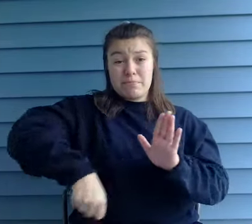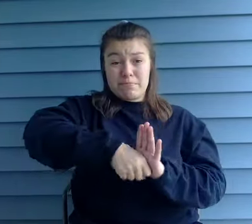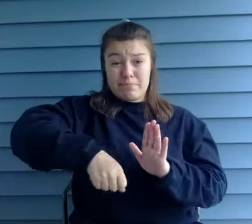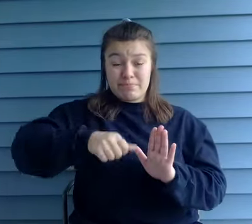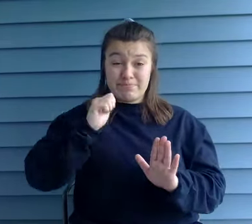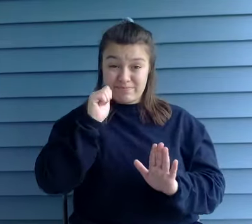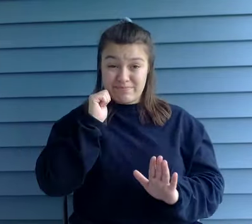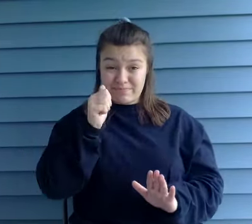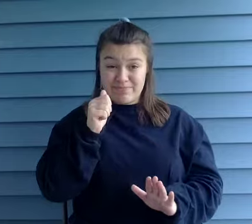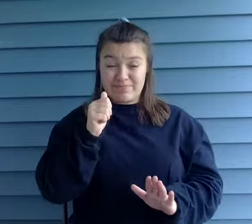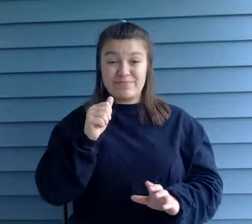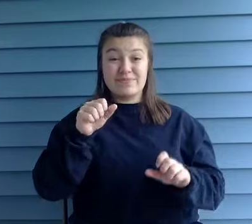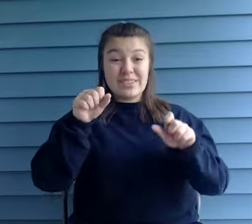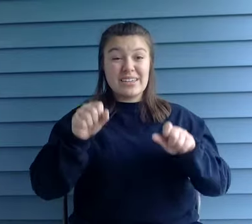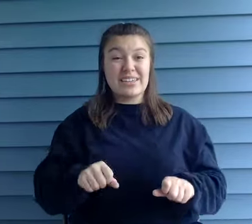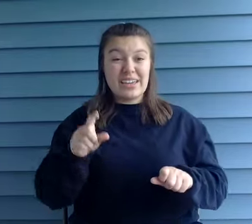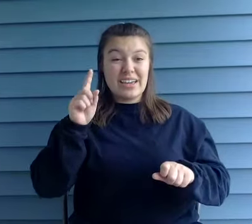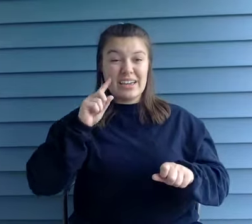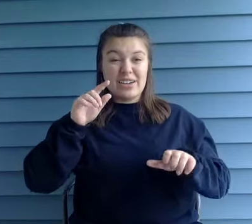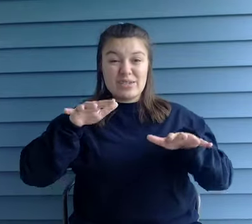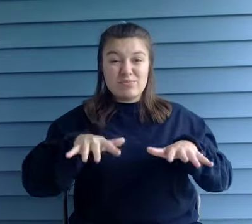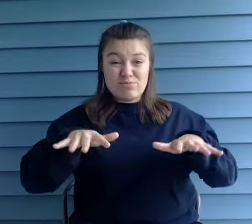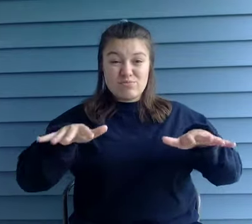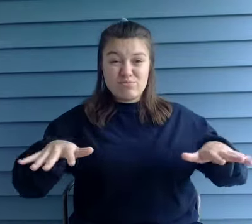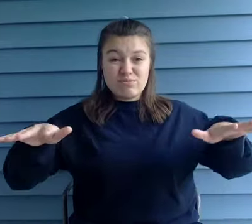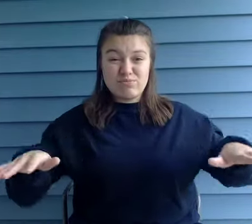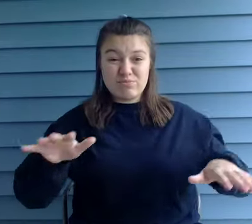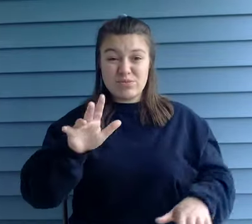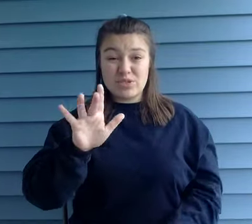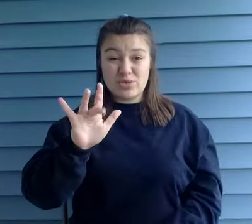"Think History" is a production of kentucky humanities. Where we've been